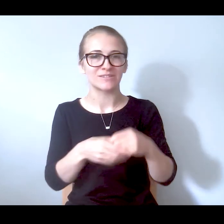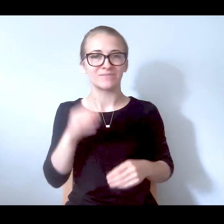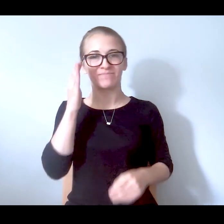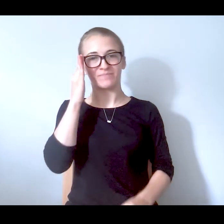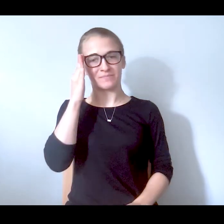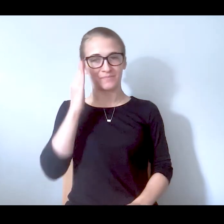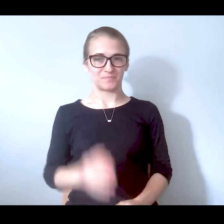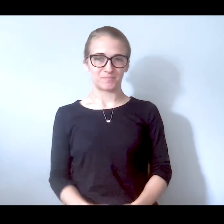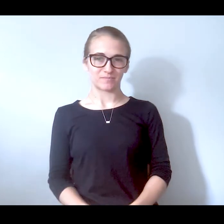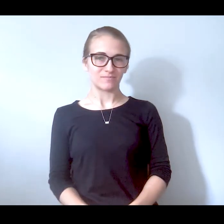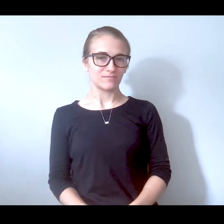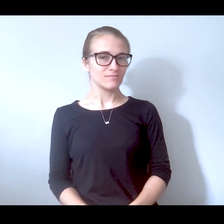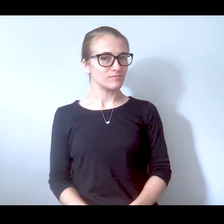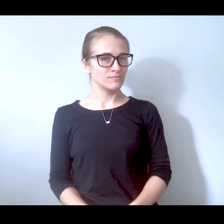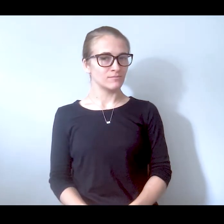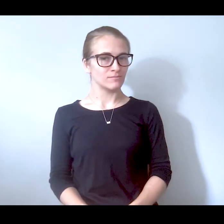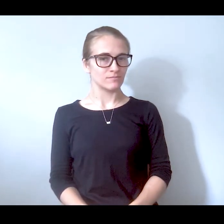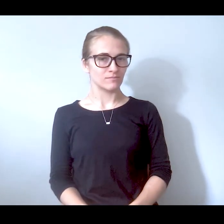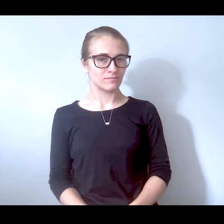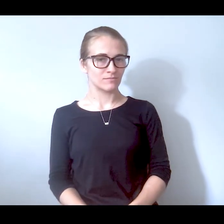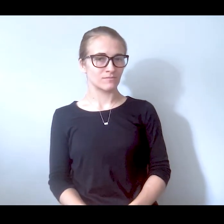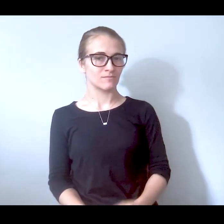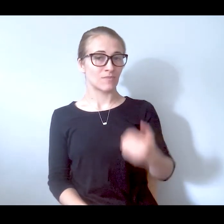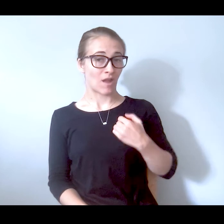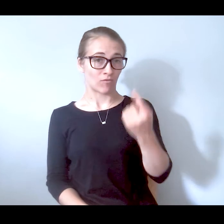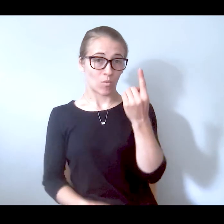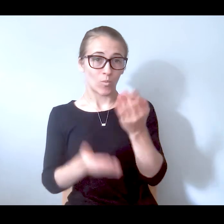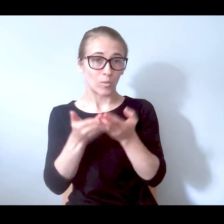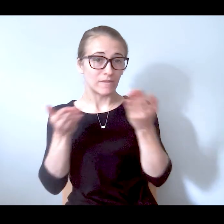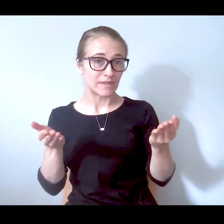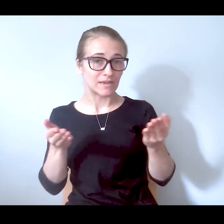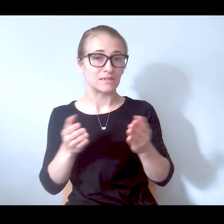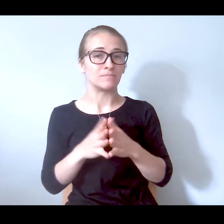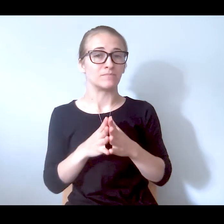incredibly engaged. So that's where we are. I guess there's one thing, one potential